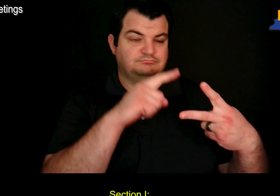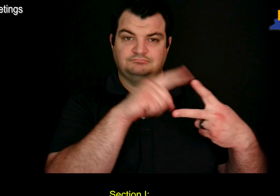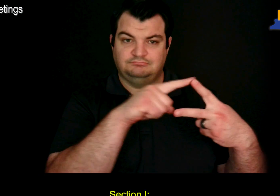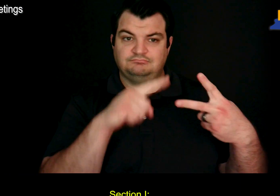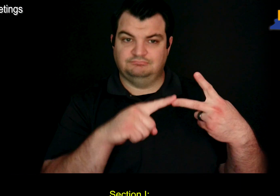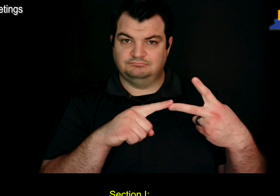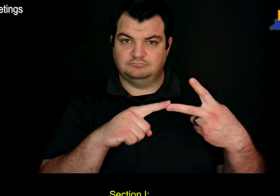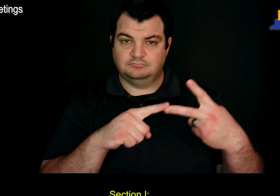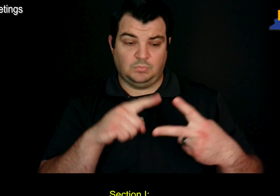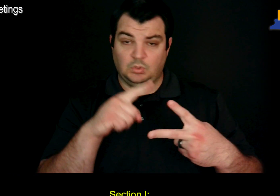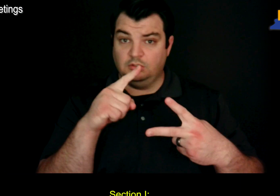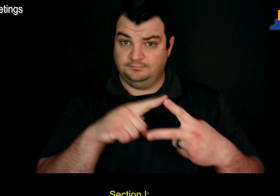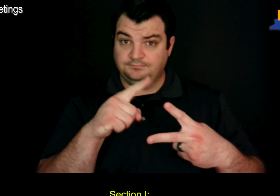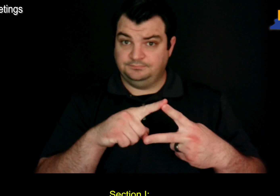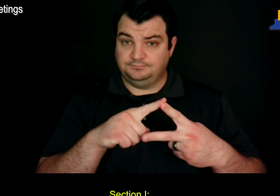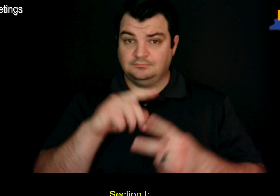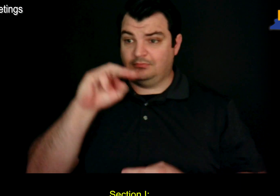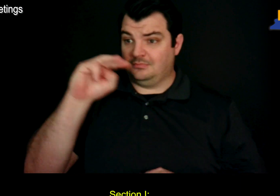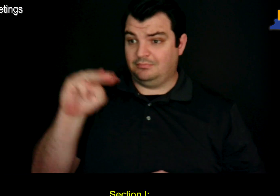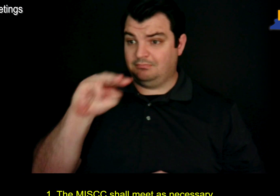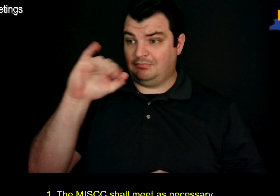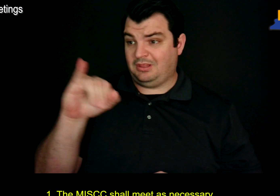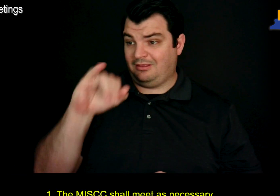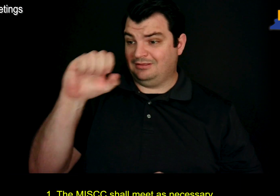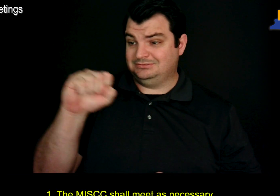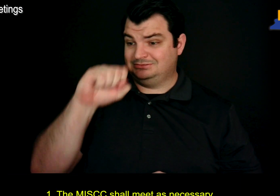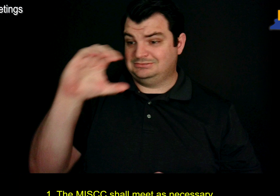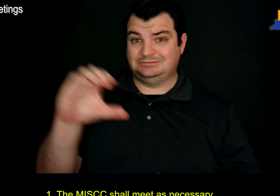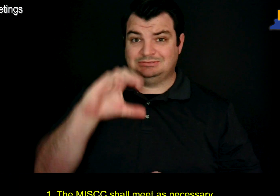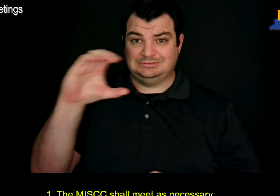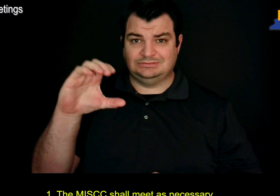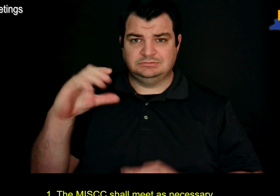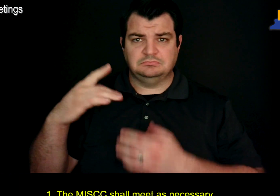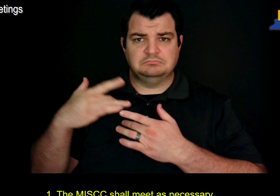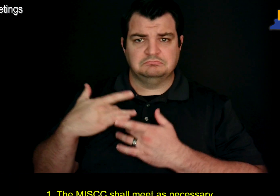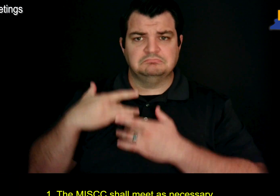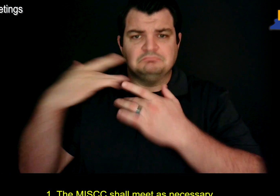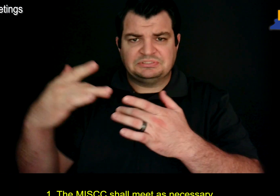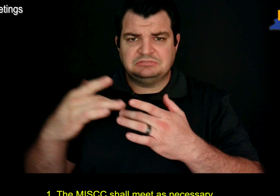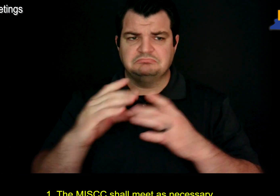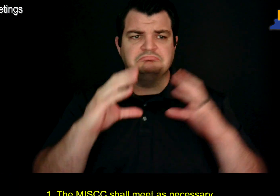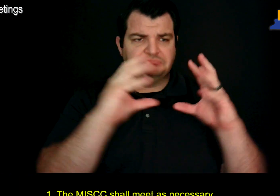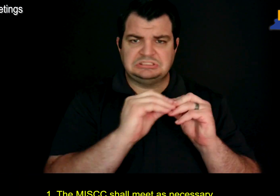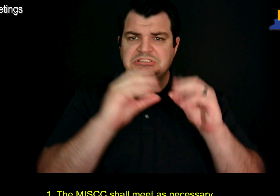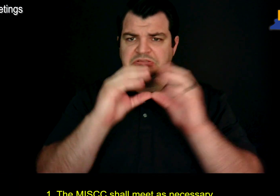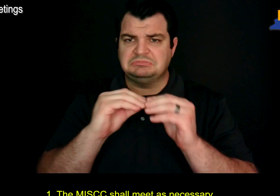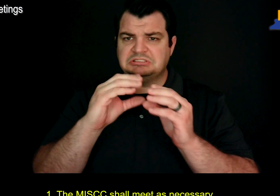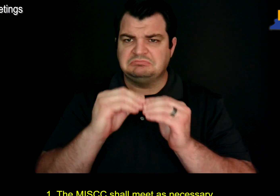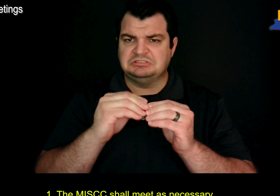Section I: 1. The MISCC shall meet as necessary